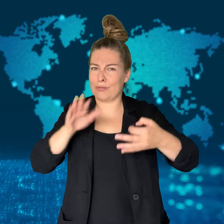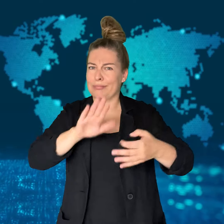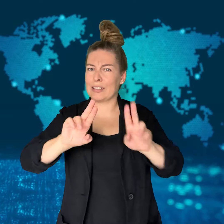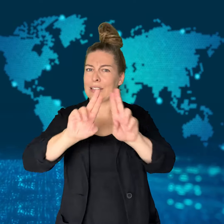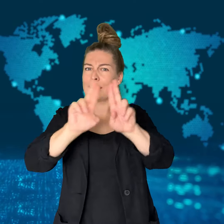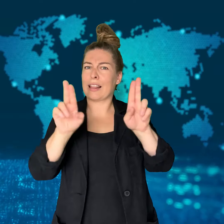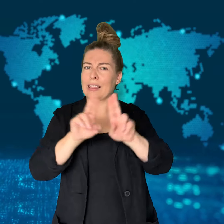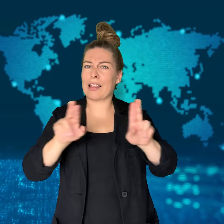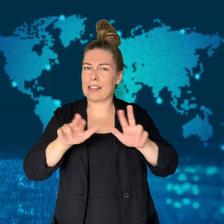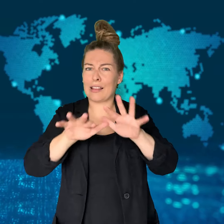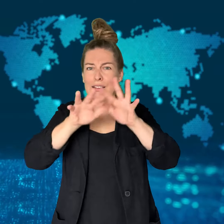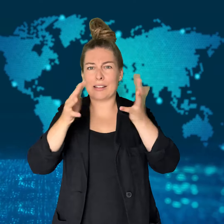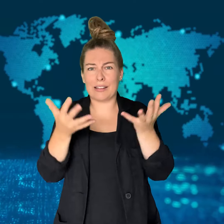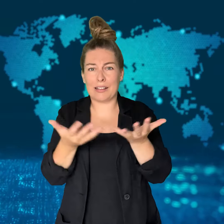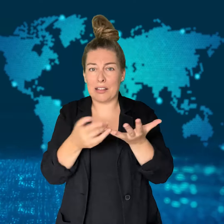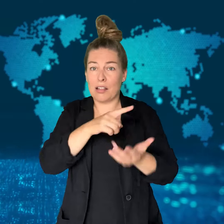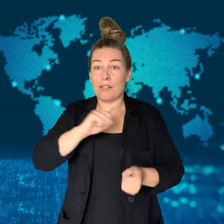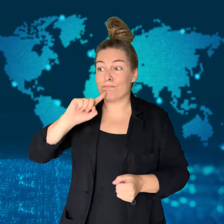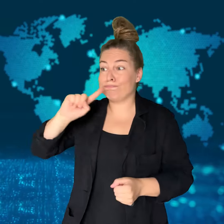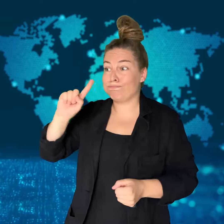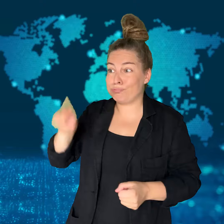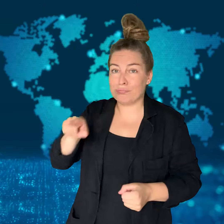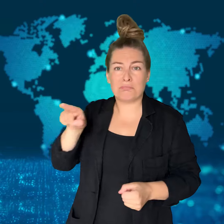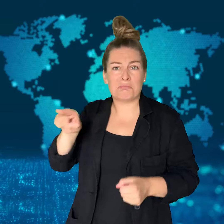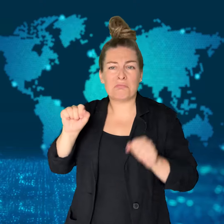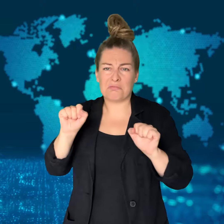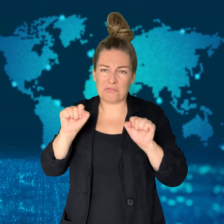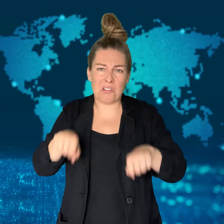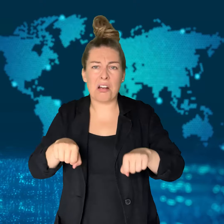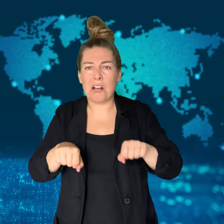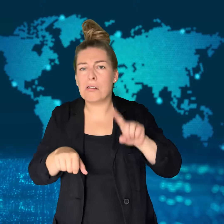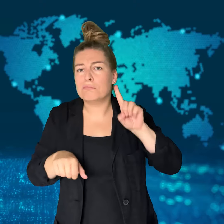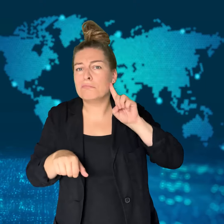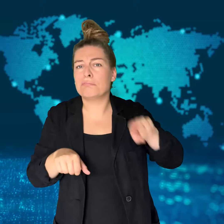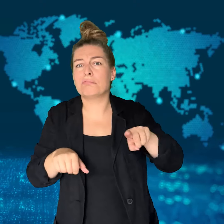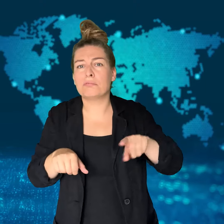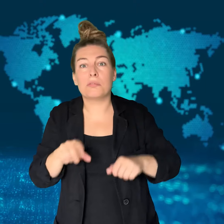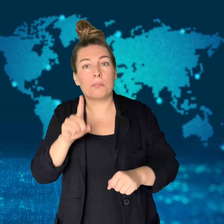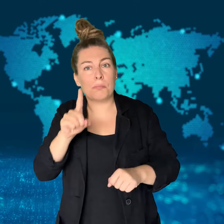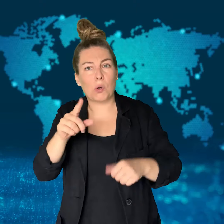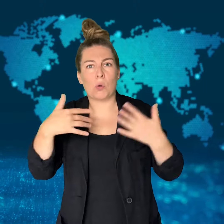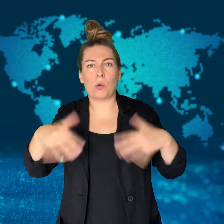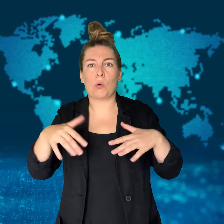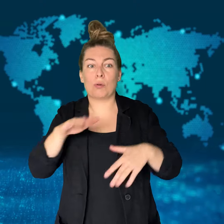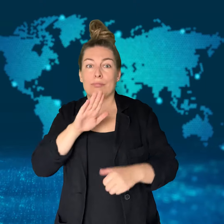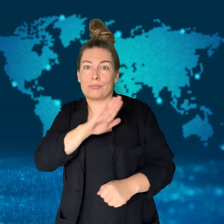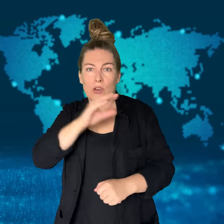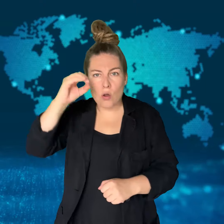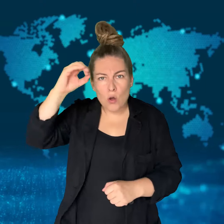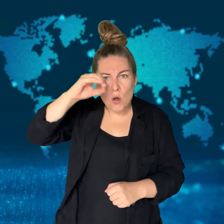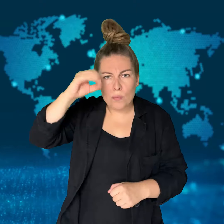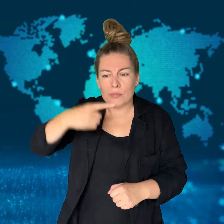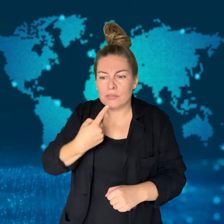in the West Bank and East Jerusalem.